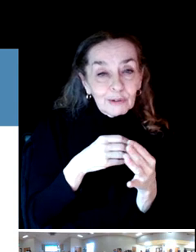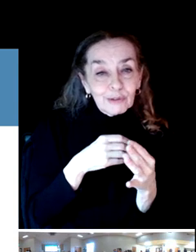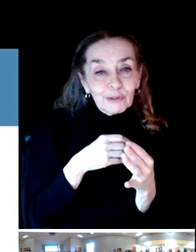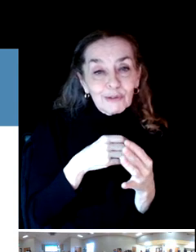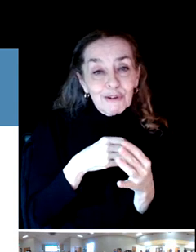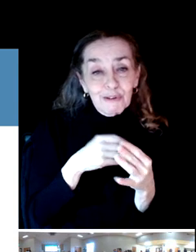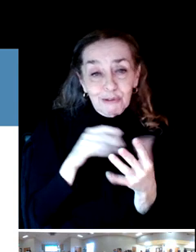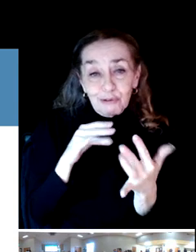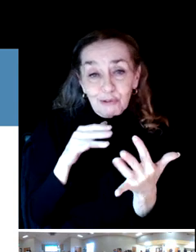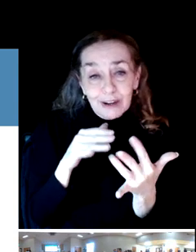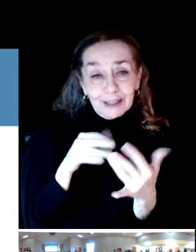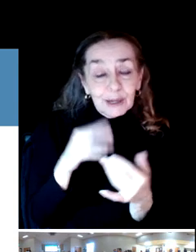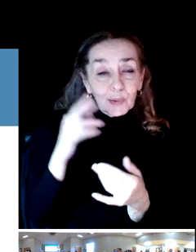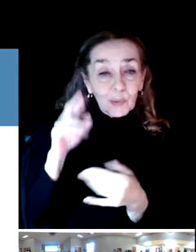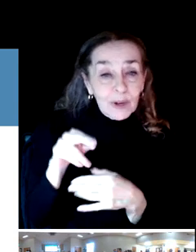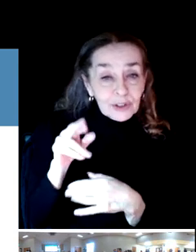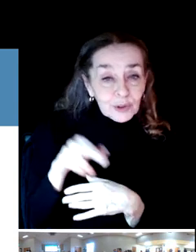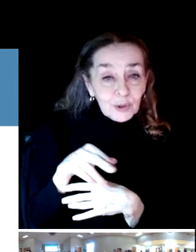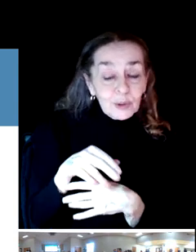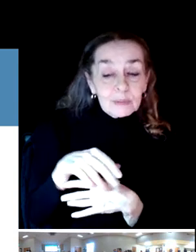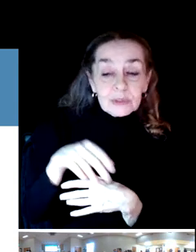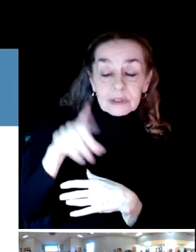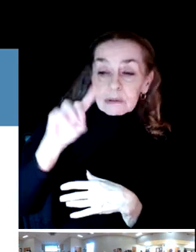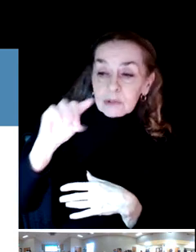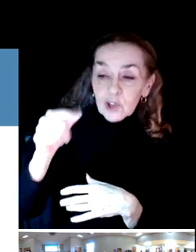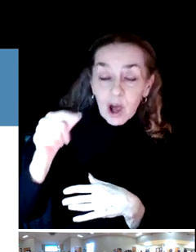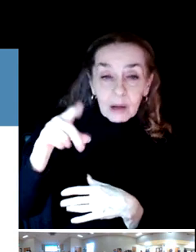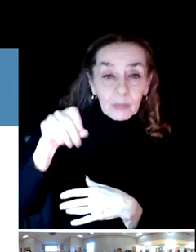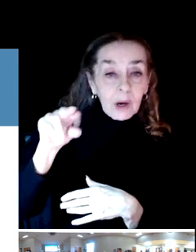You've got one dog park in the east part of the city.